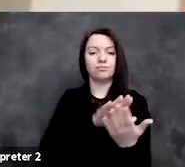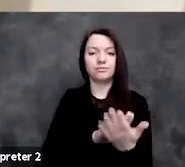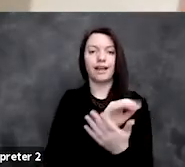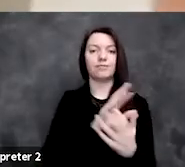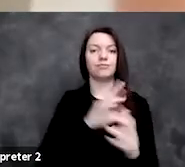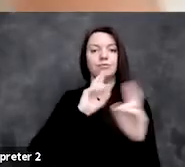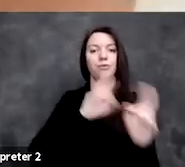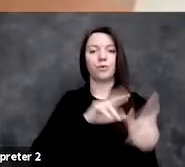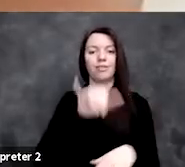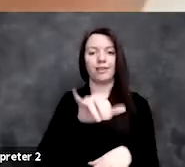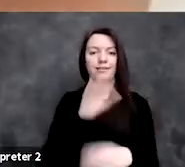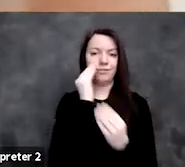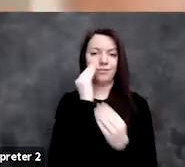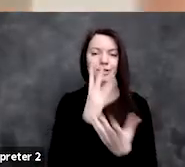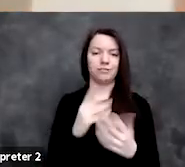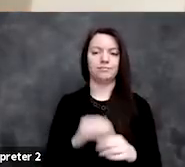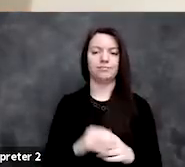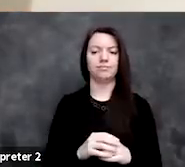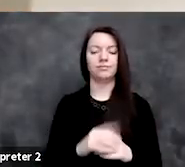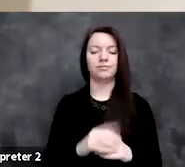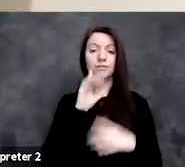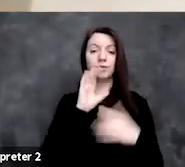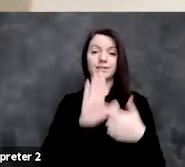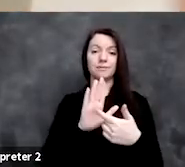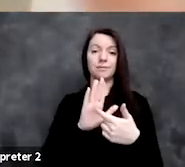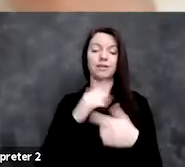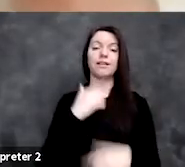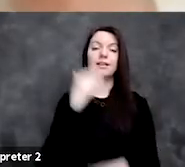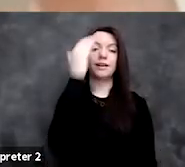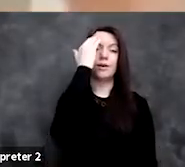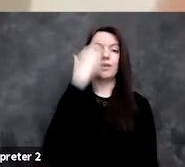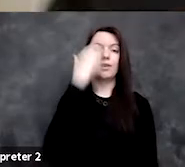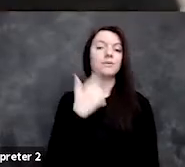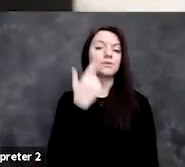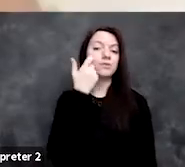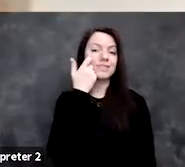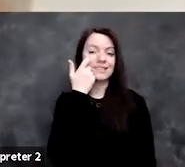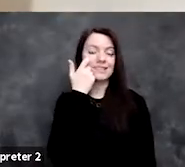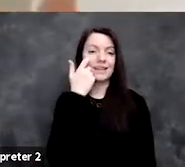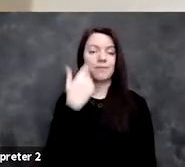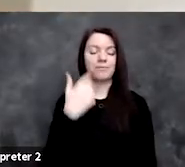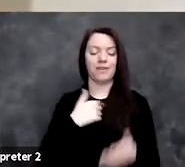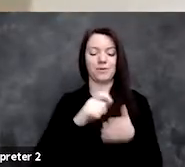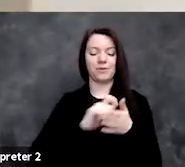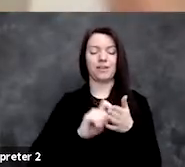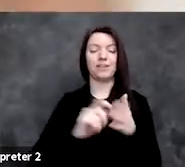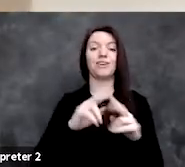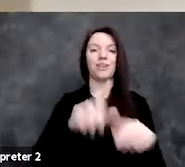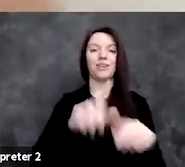So, for example, I know I was recently, I wrote a long review with some friends